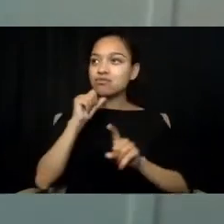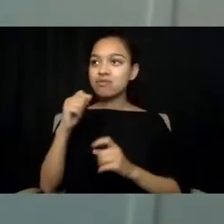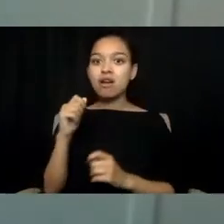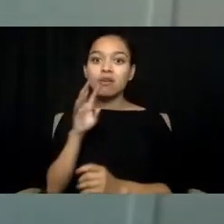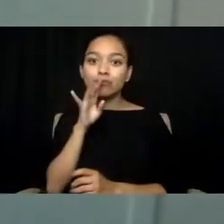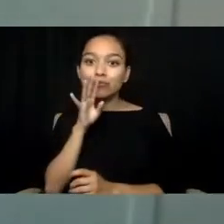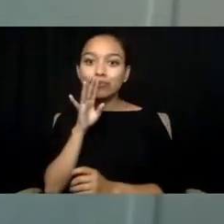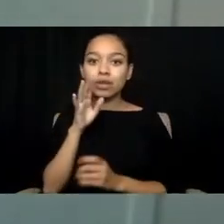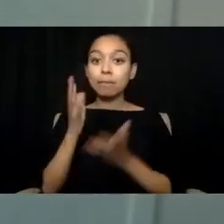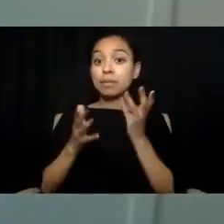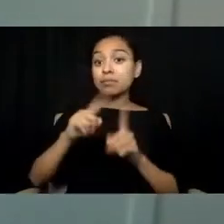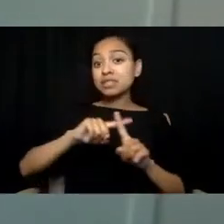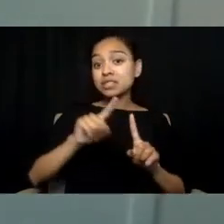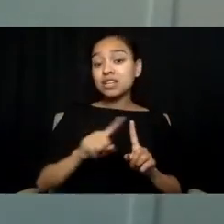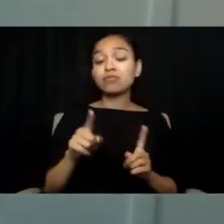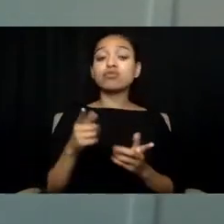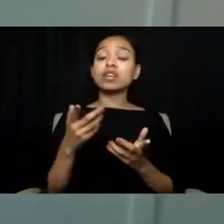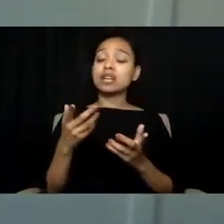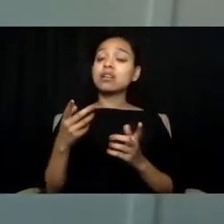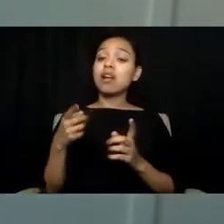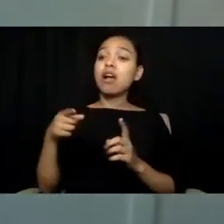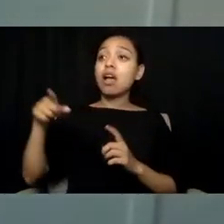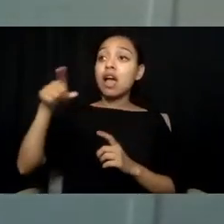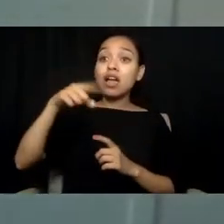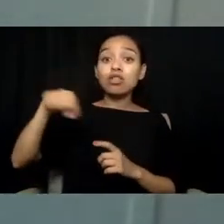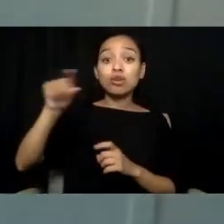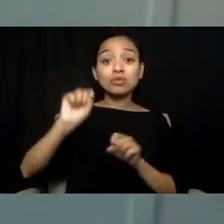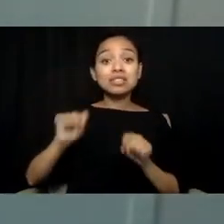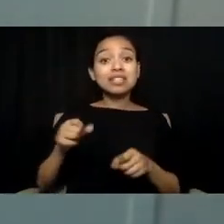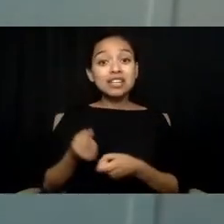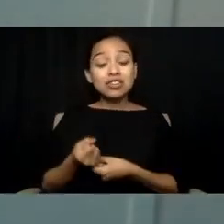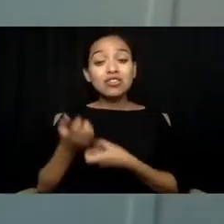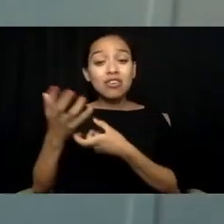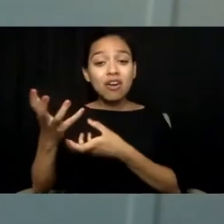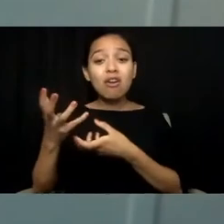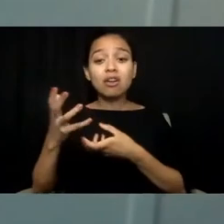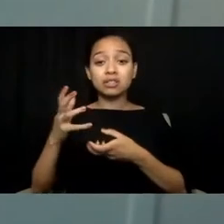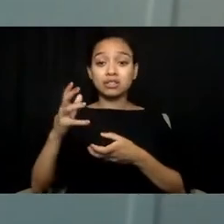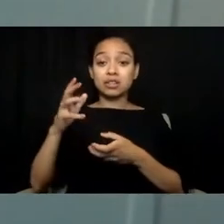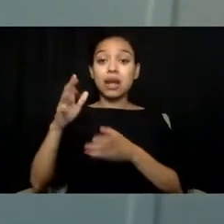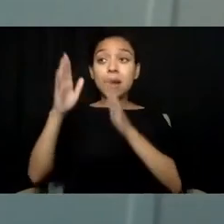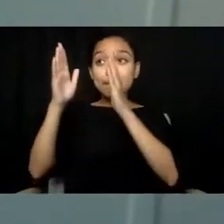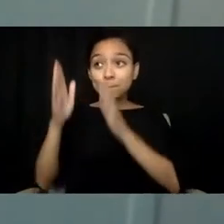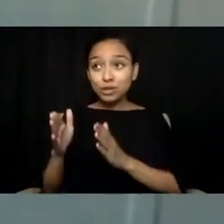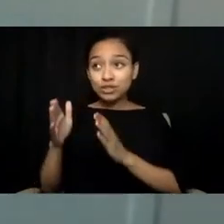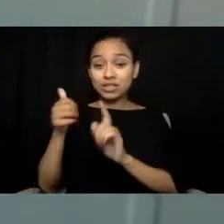can result in a suicidal autistic person being dismissed as fine.